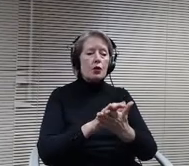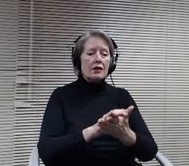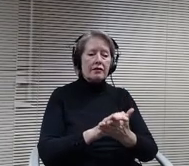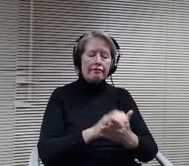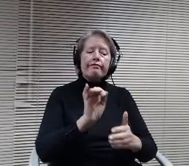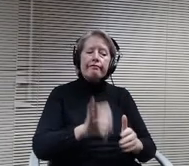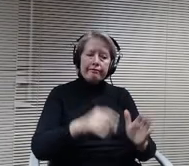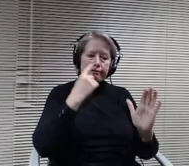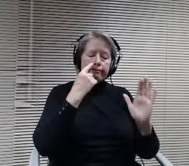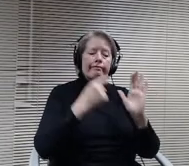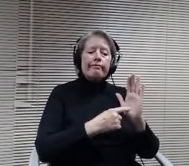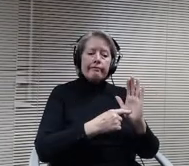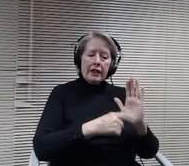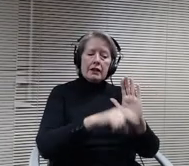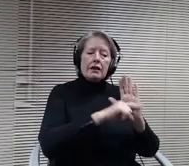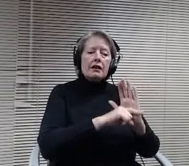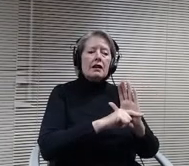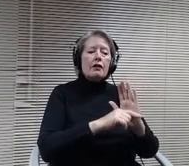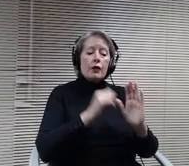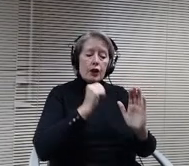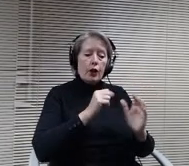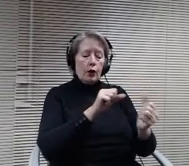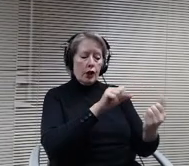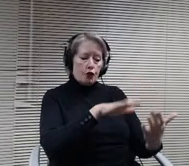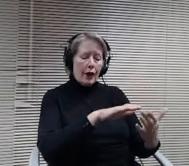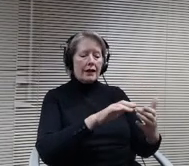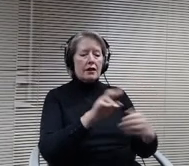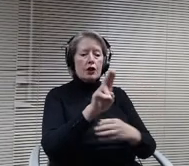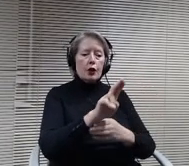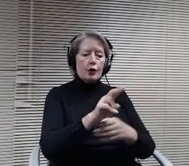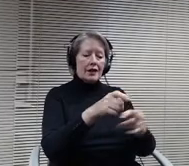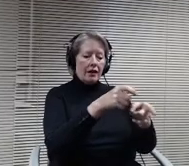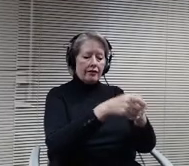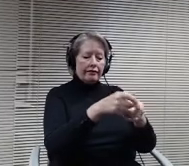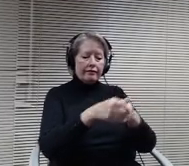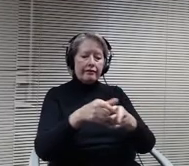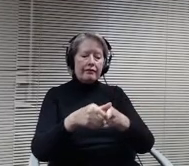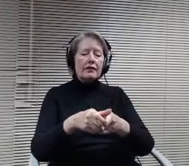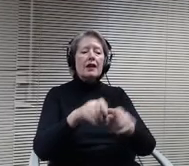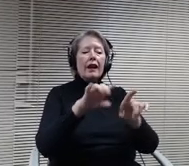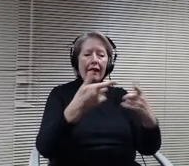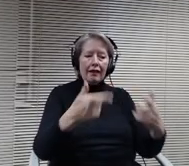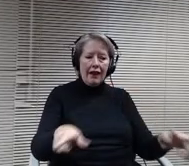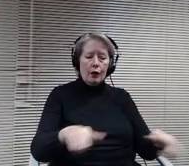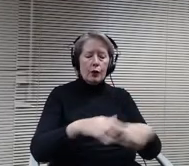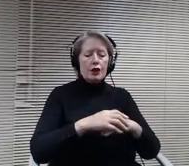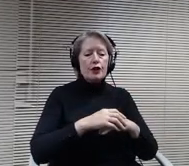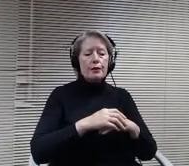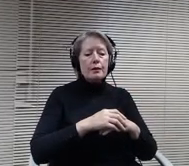language. Adopt the recommendations presented to you today by the Minute AKA Coalition for Equitable